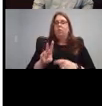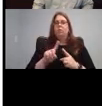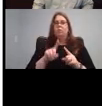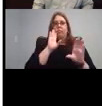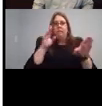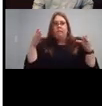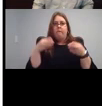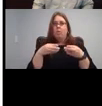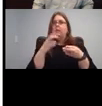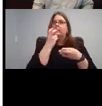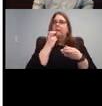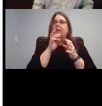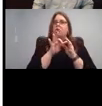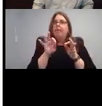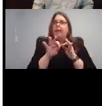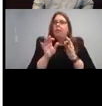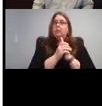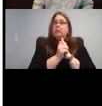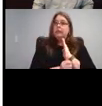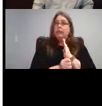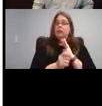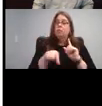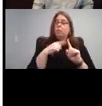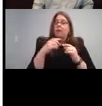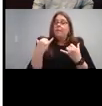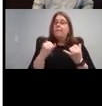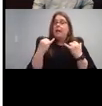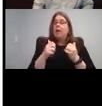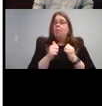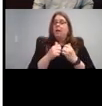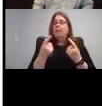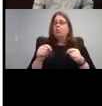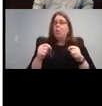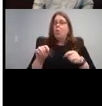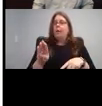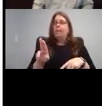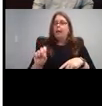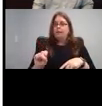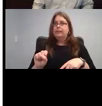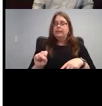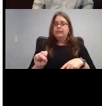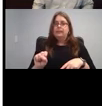For example a playing with a toy but it says taught speech and language homework toy but it says on here